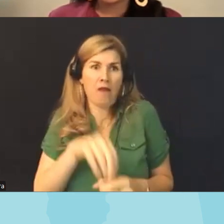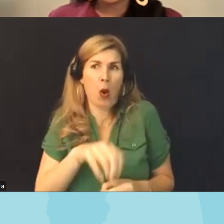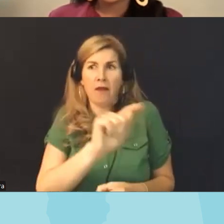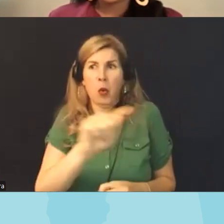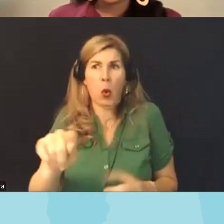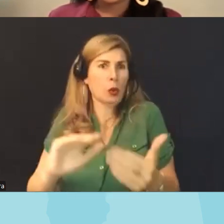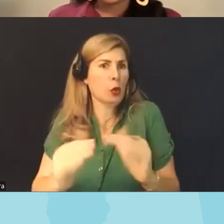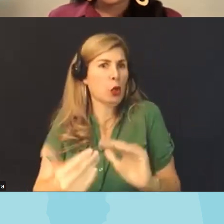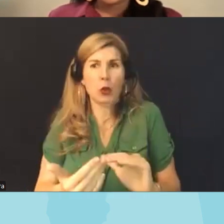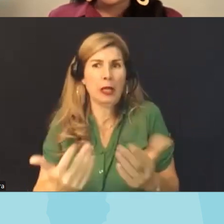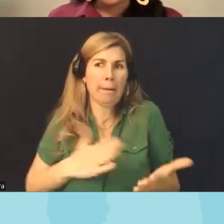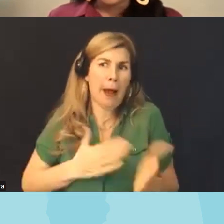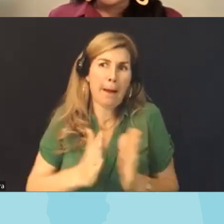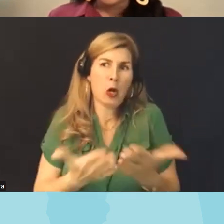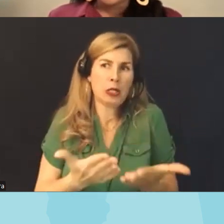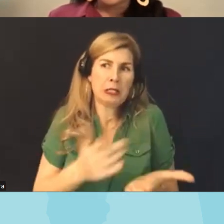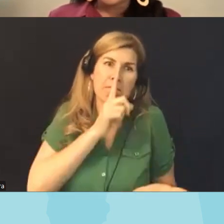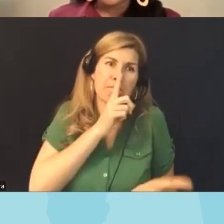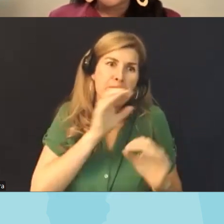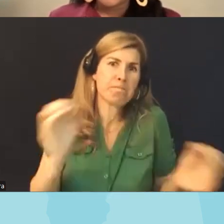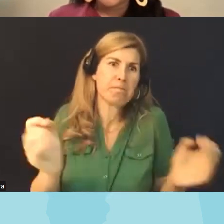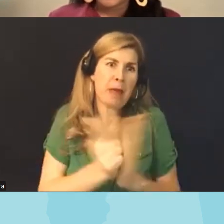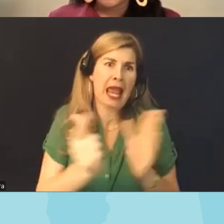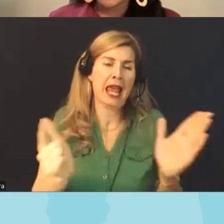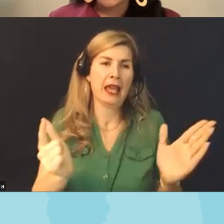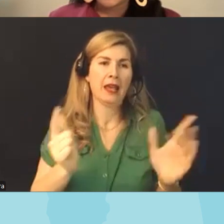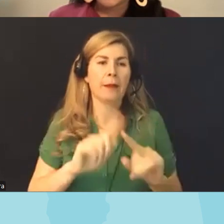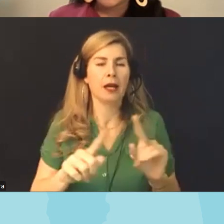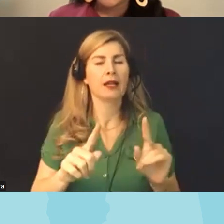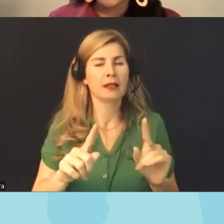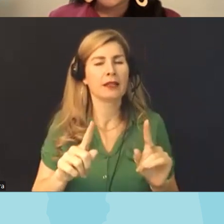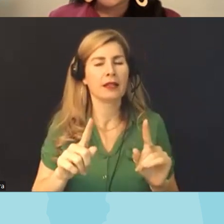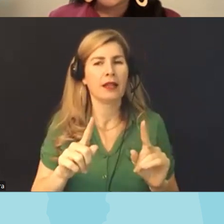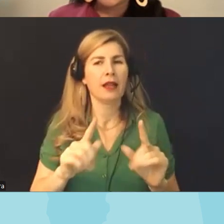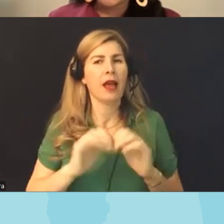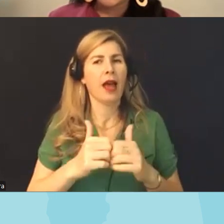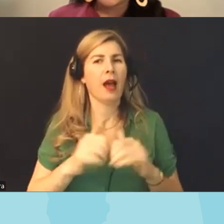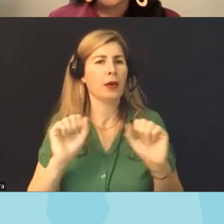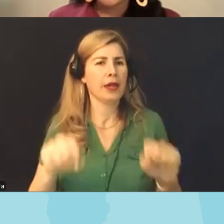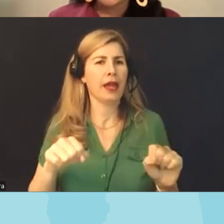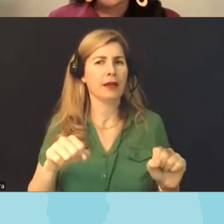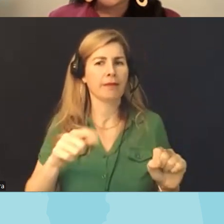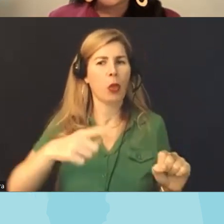uh being really active and so I think we want to be cautious about that but also how can folks who